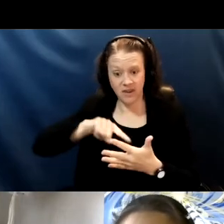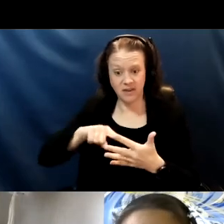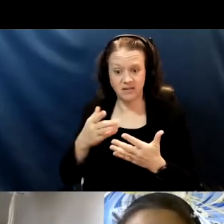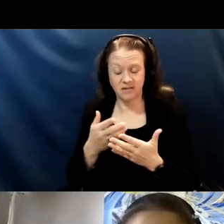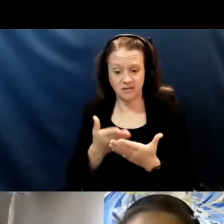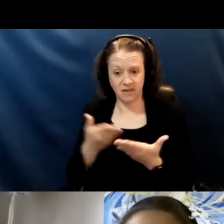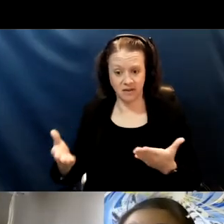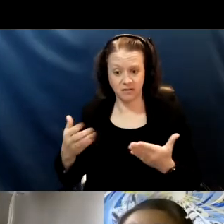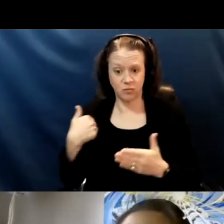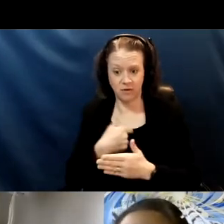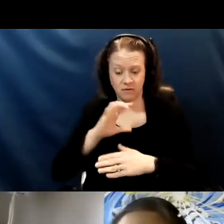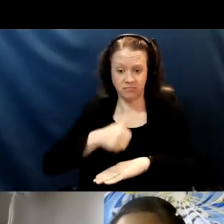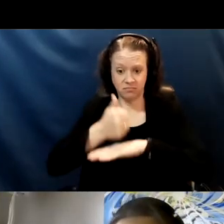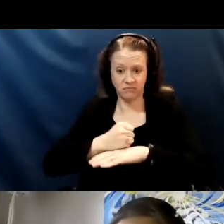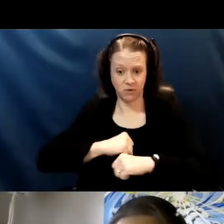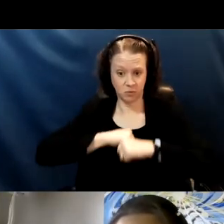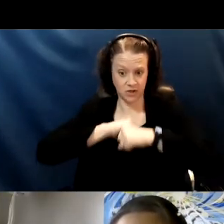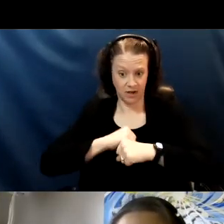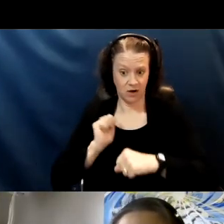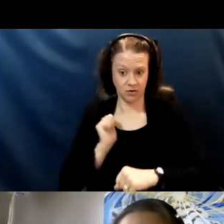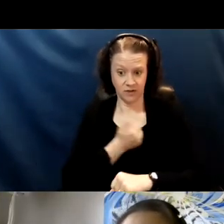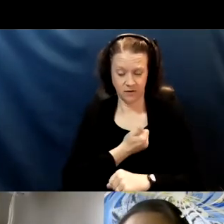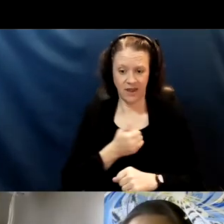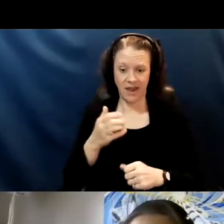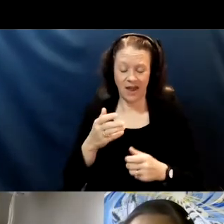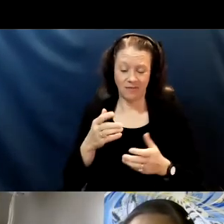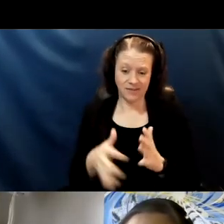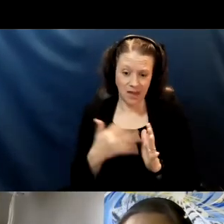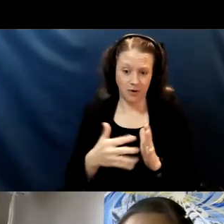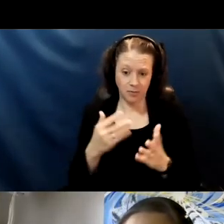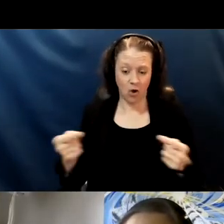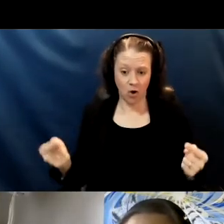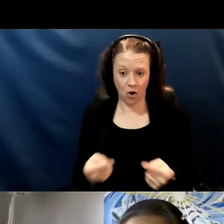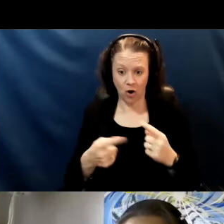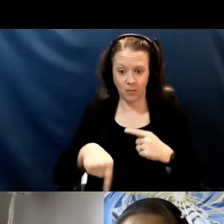have also disproportionately harmed communities that were struggling financially.